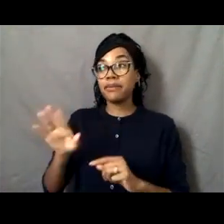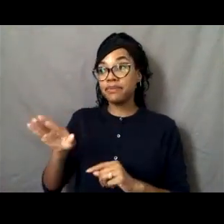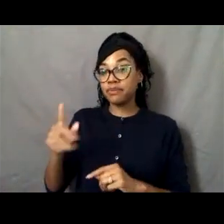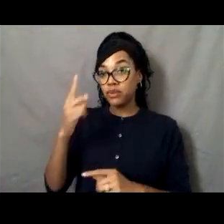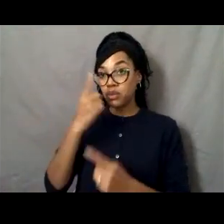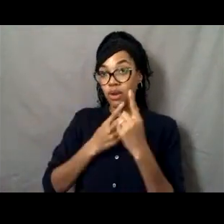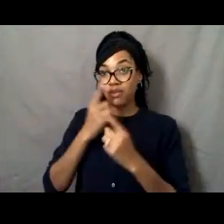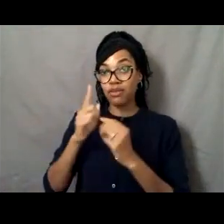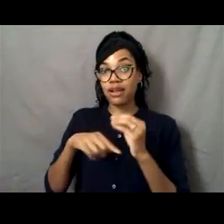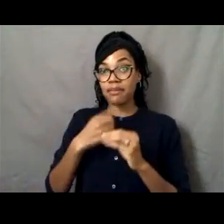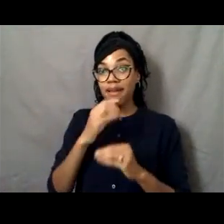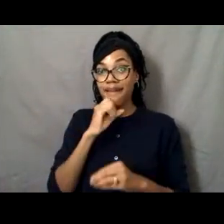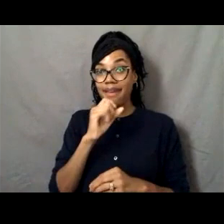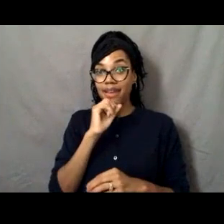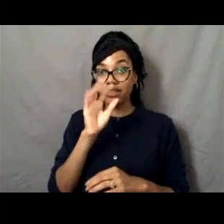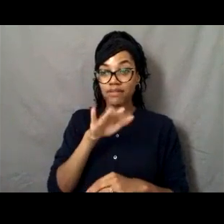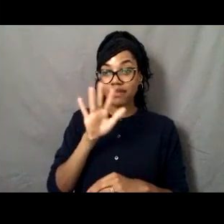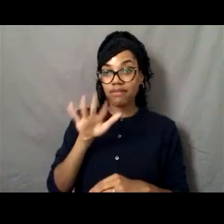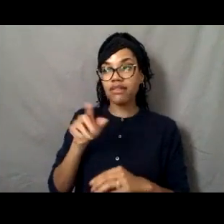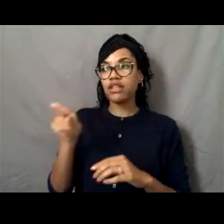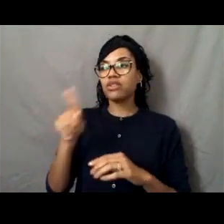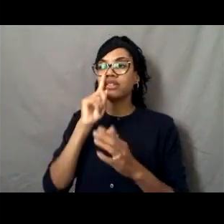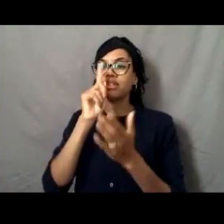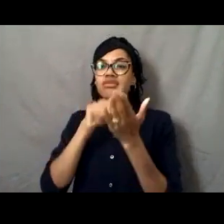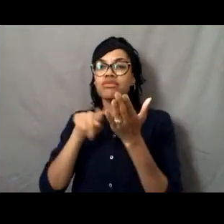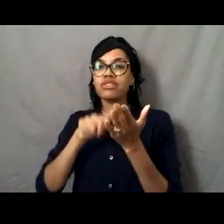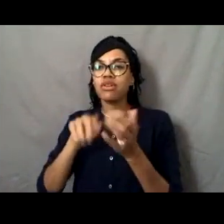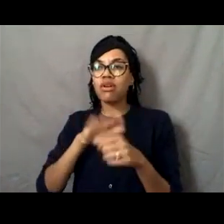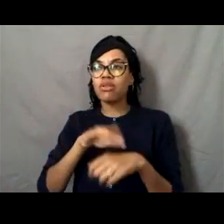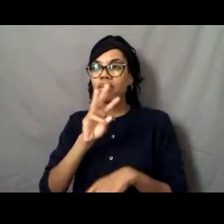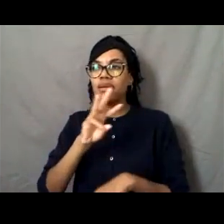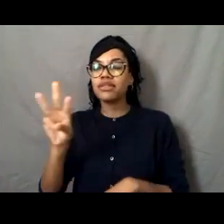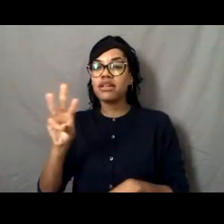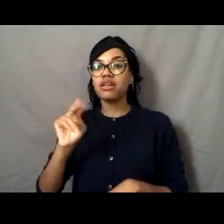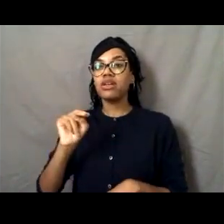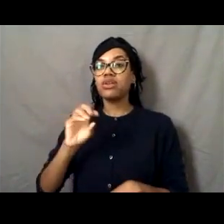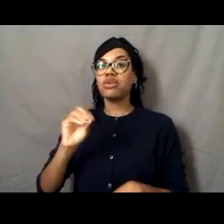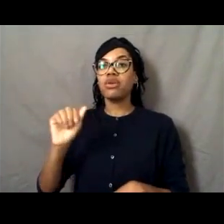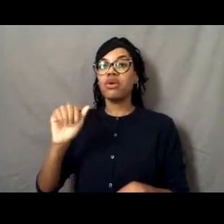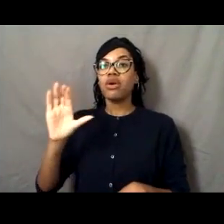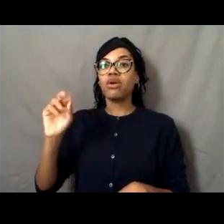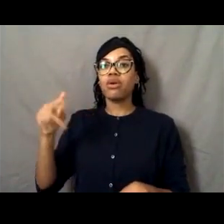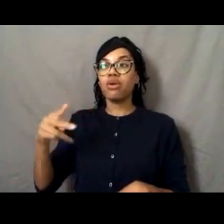that might be something that you could look up on the web. If you go to the NOAA Corps website.